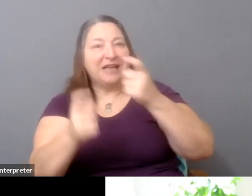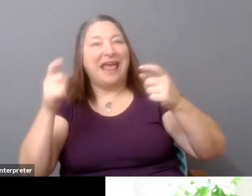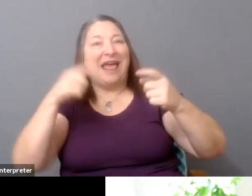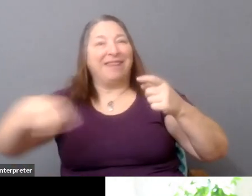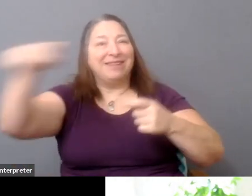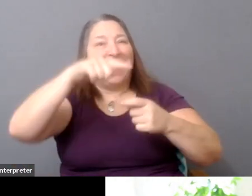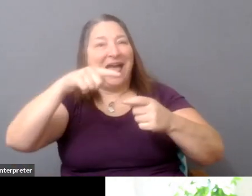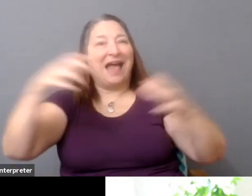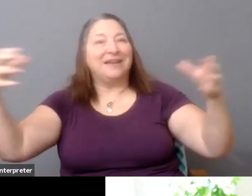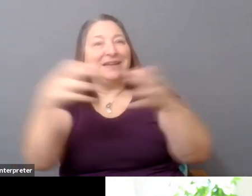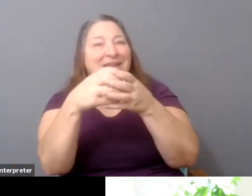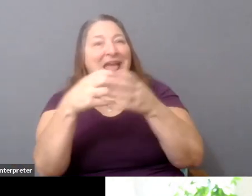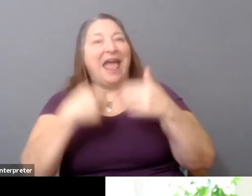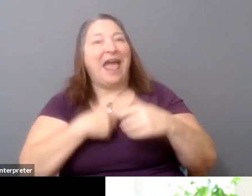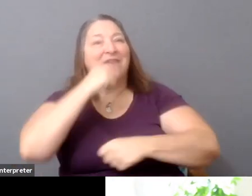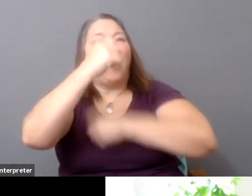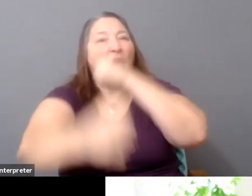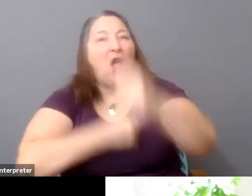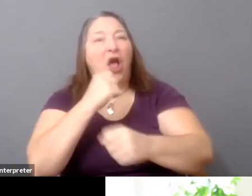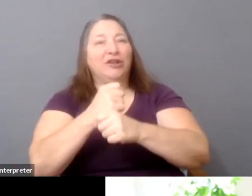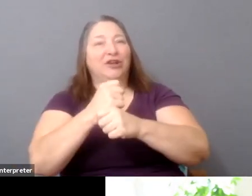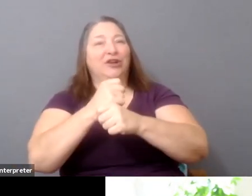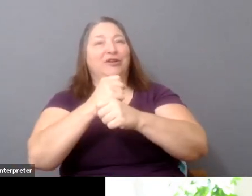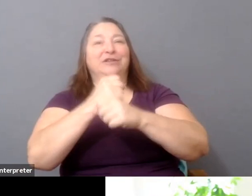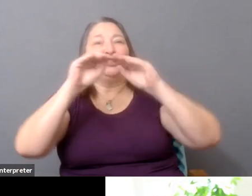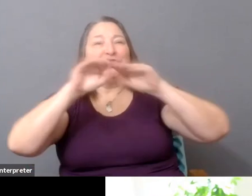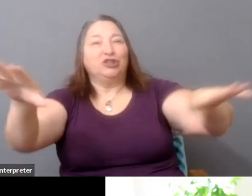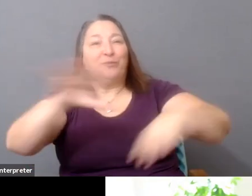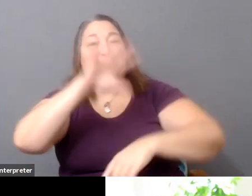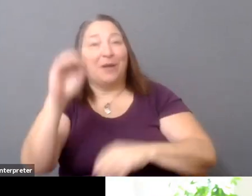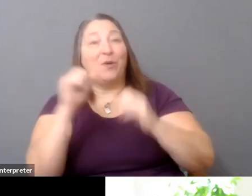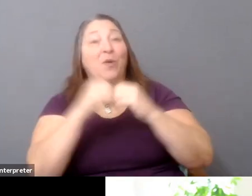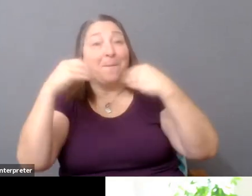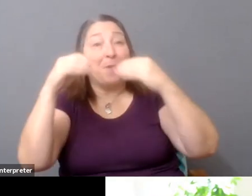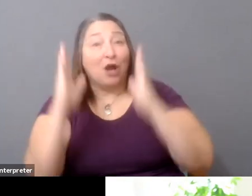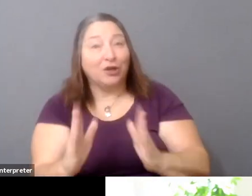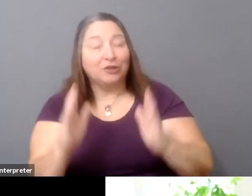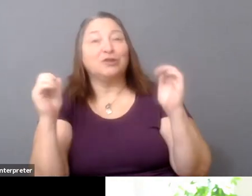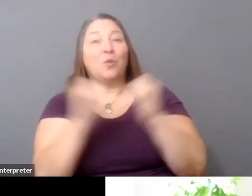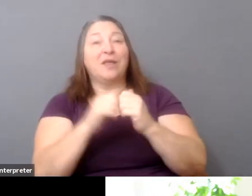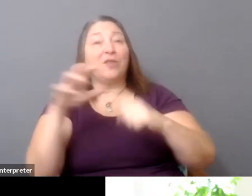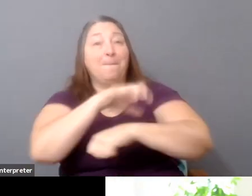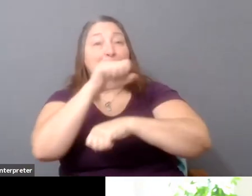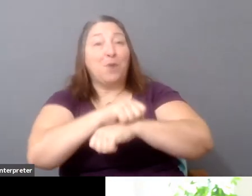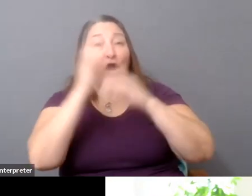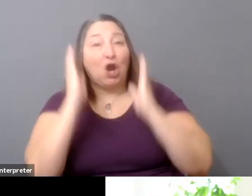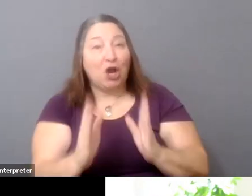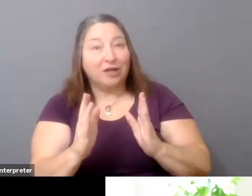distribution company with marketers, with, you know, bookers that work on behalf